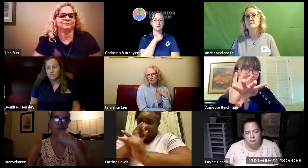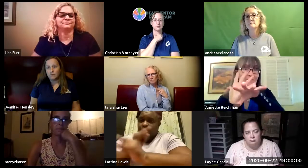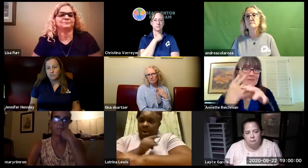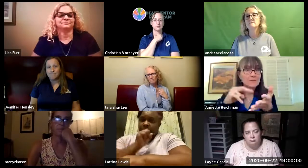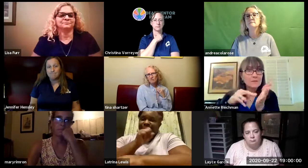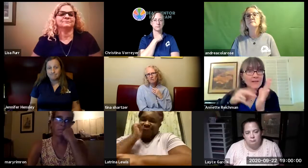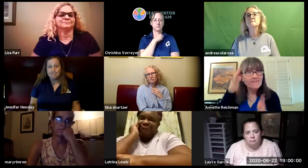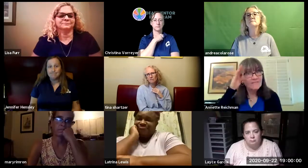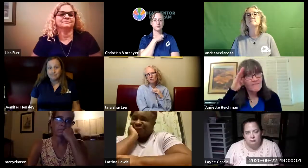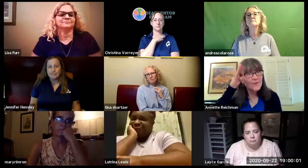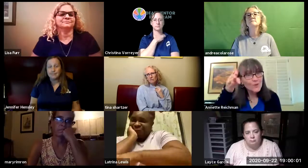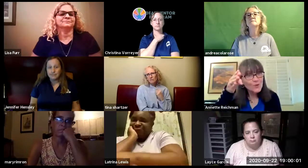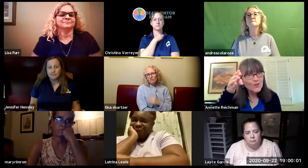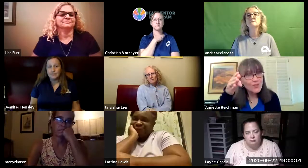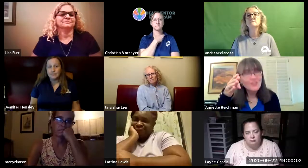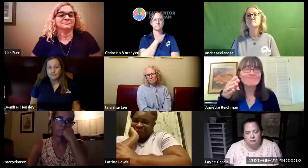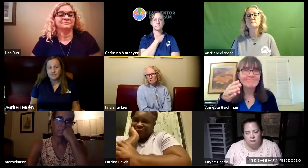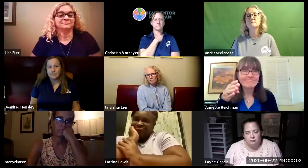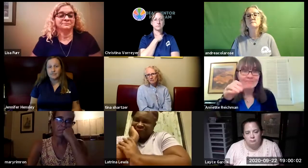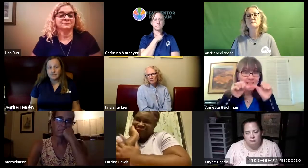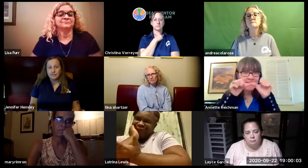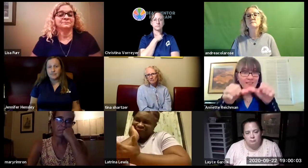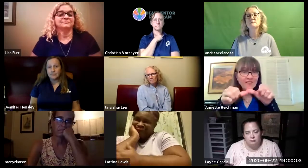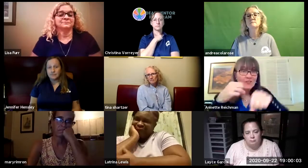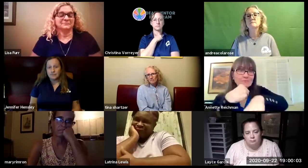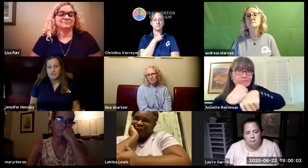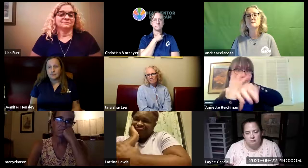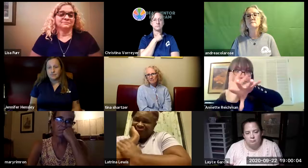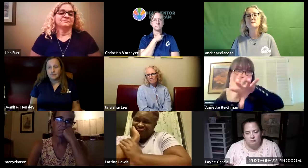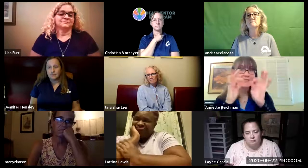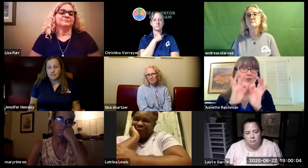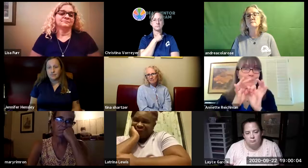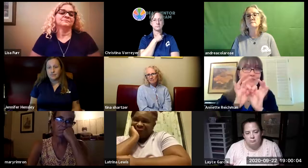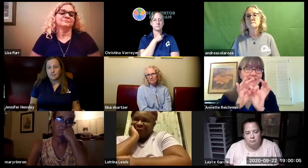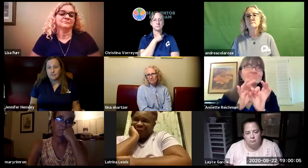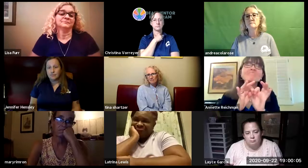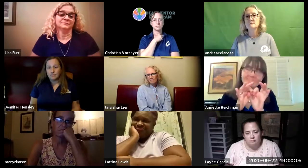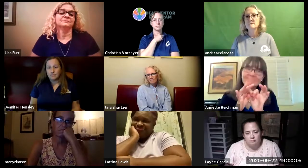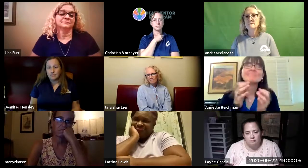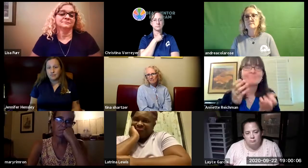services